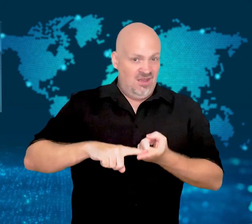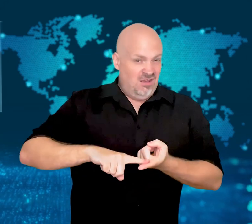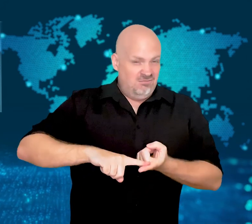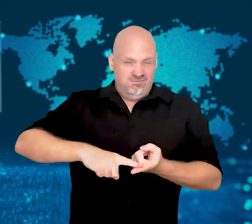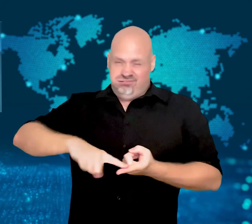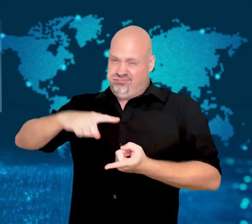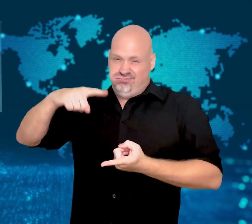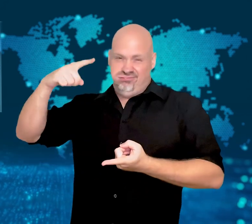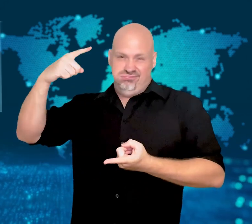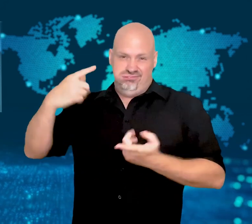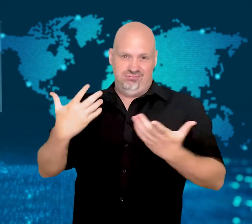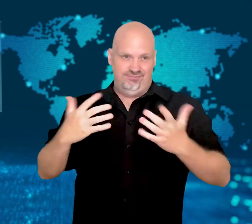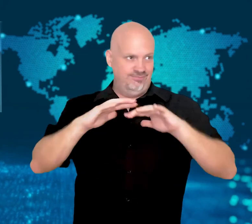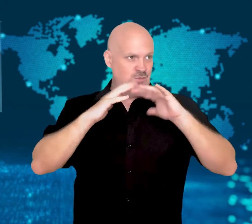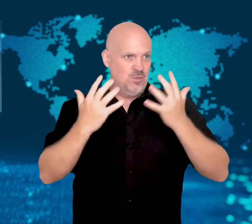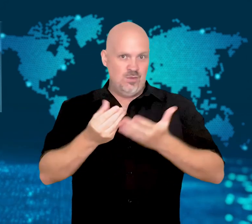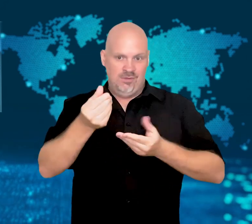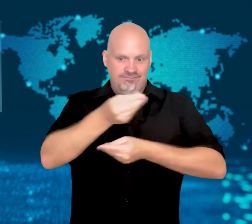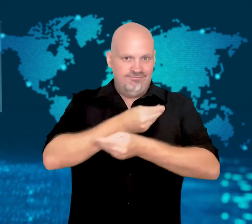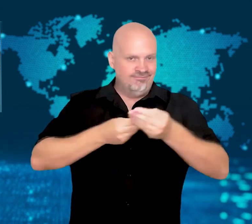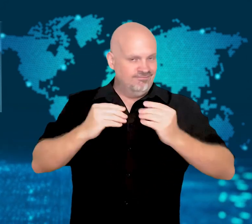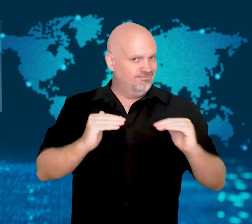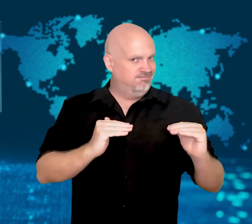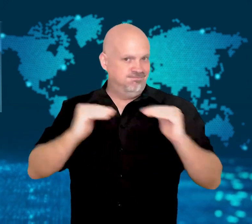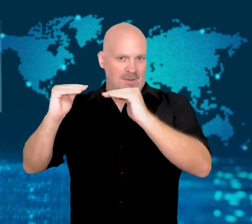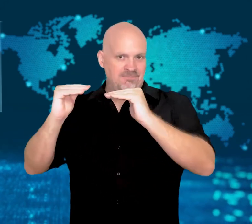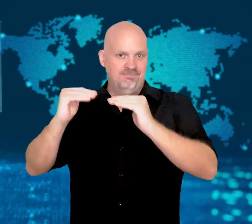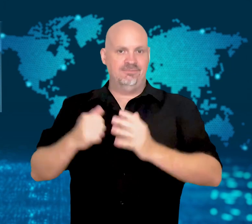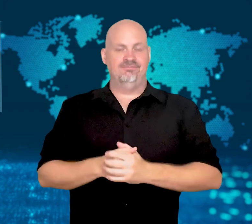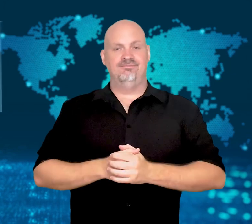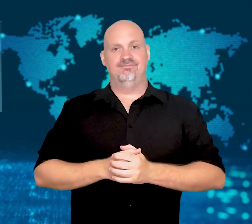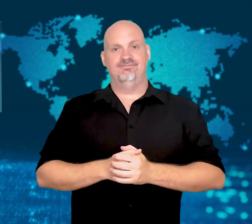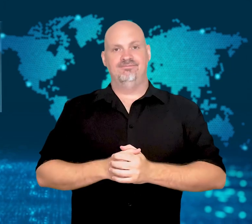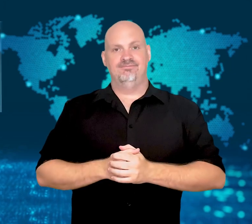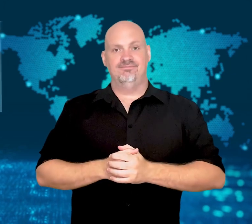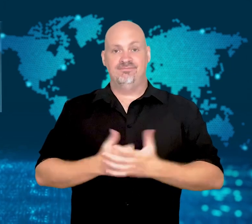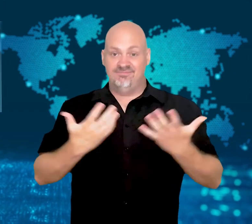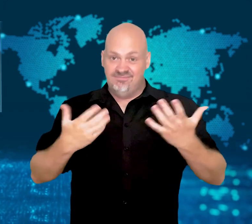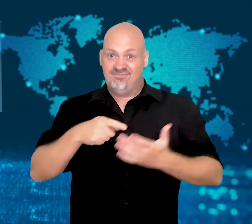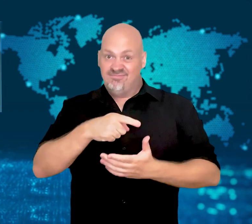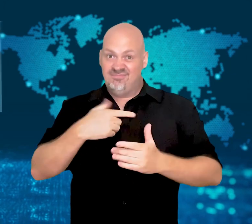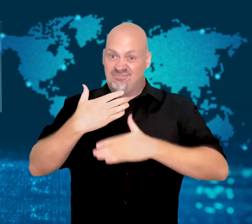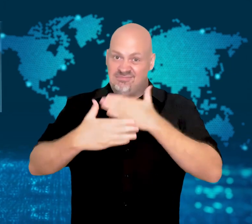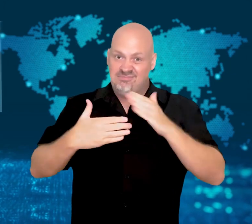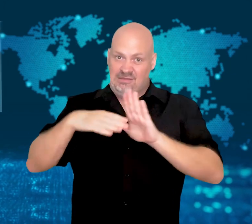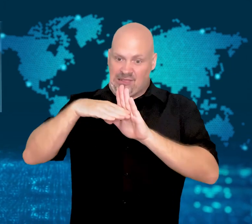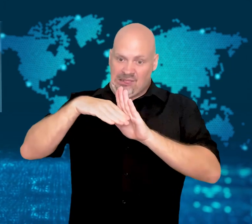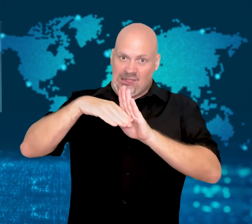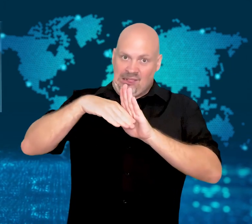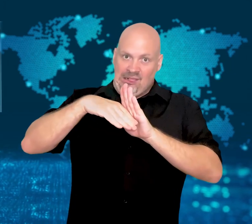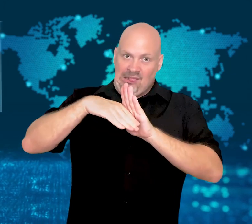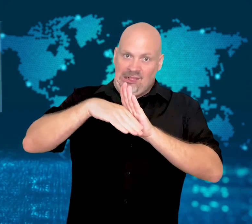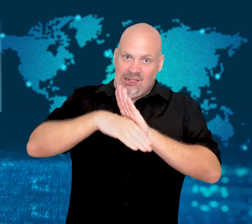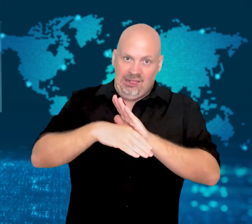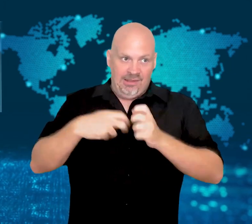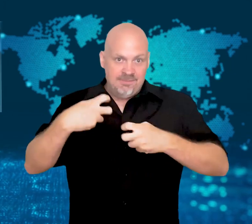It was suspended as global energy prices have surged dramatically.